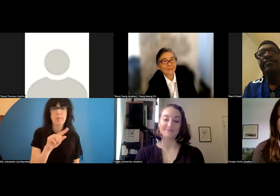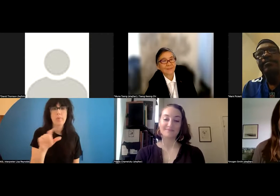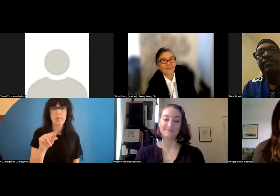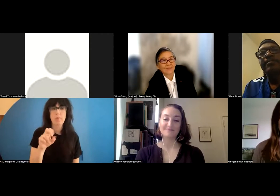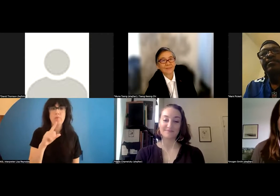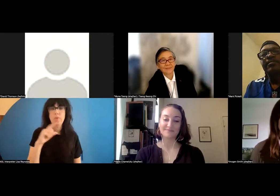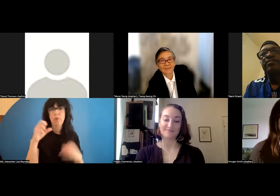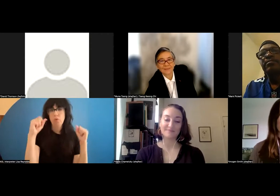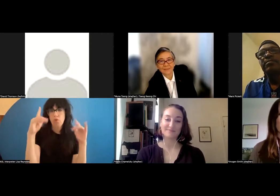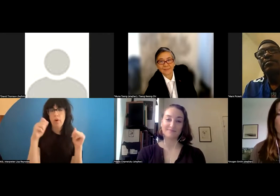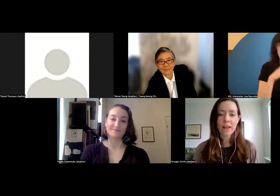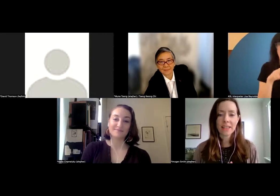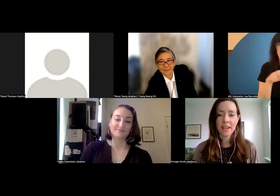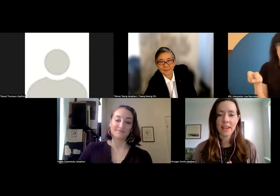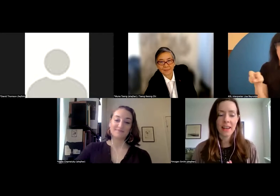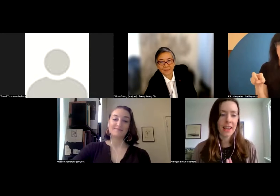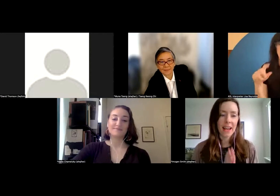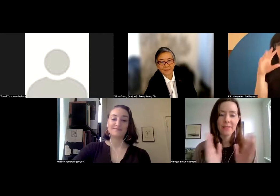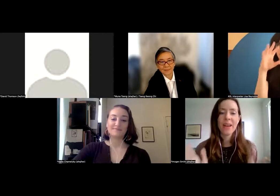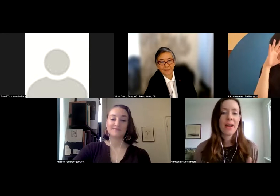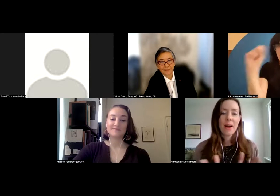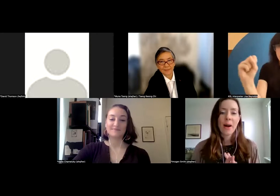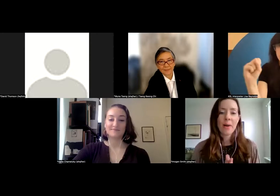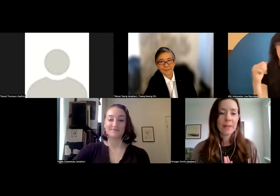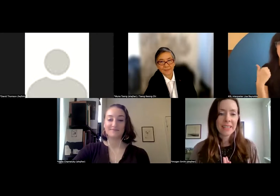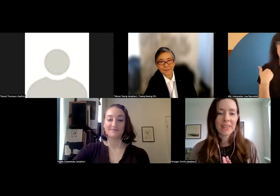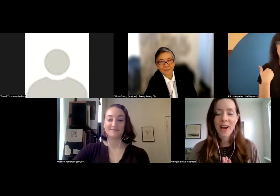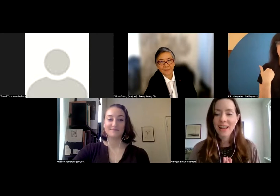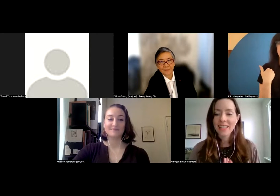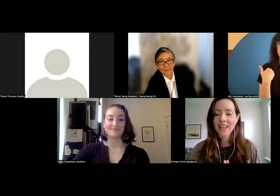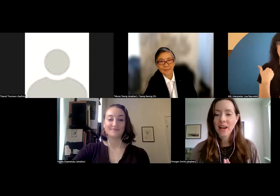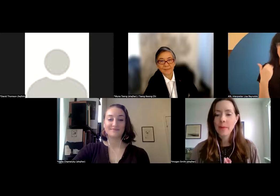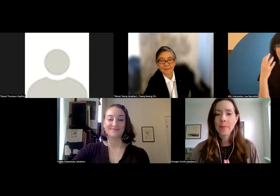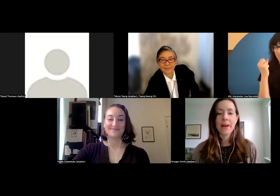so fascinating, and I have a million thoughts